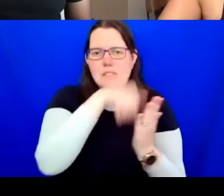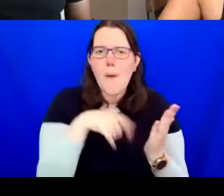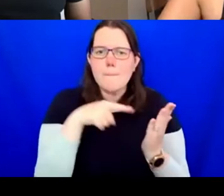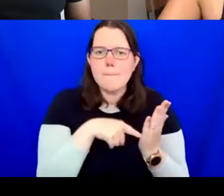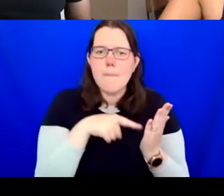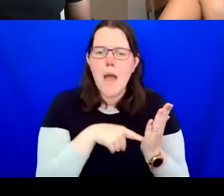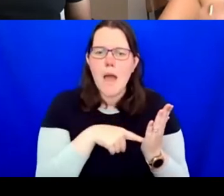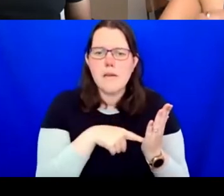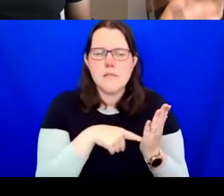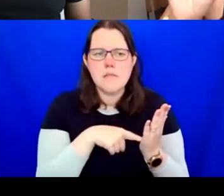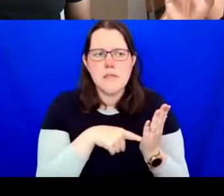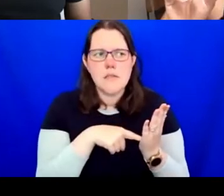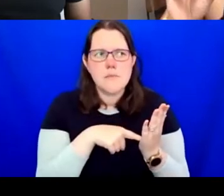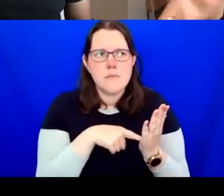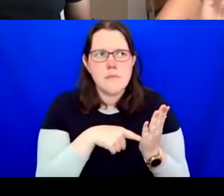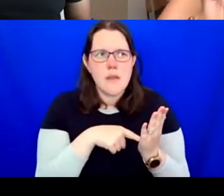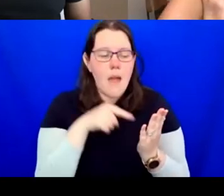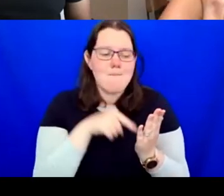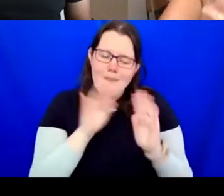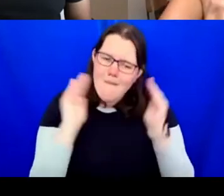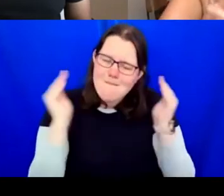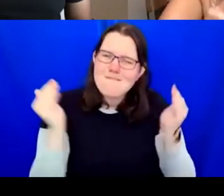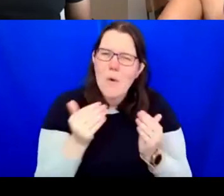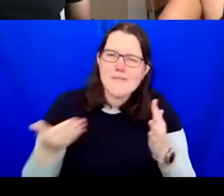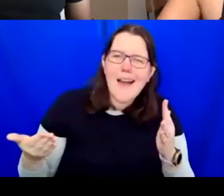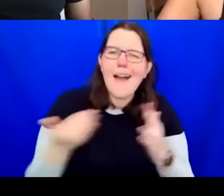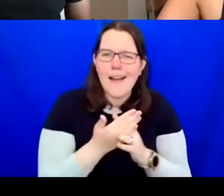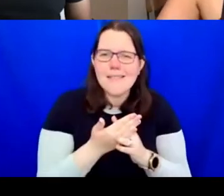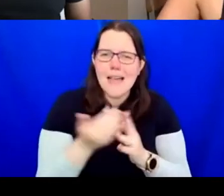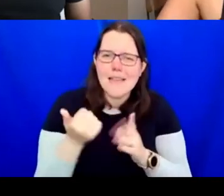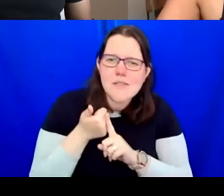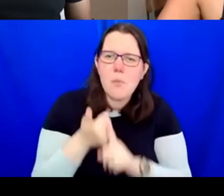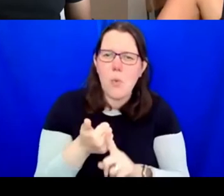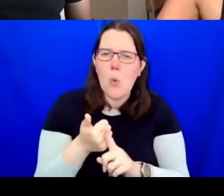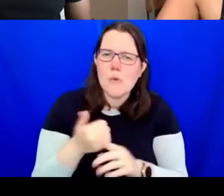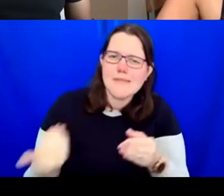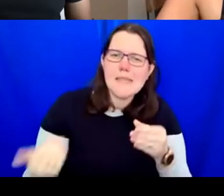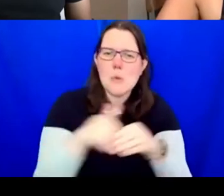access and inclusion. For me the term access is about how you access the institution, it is